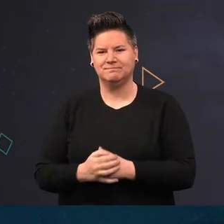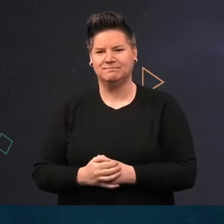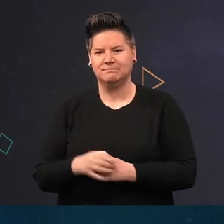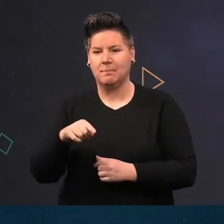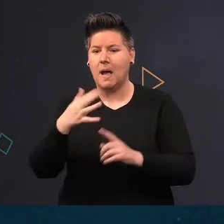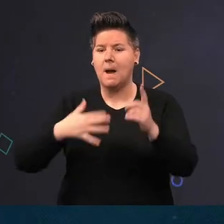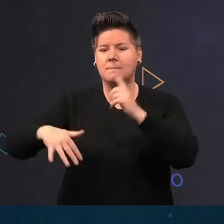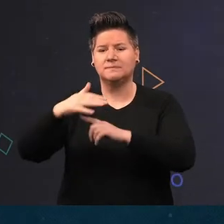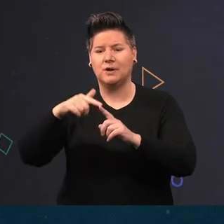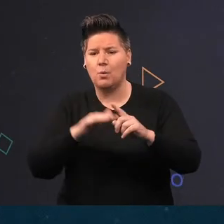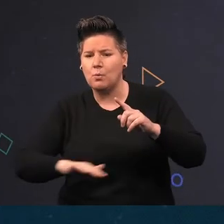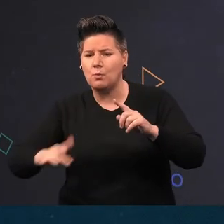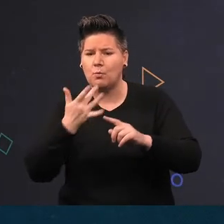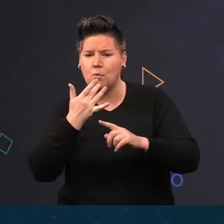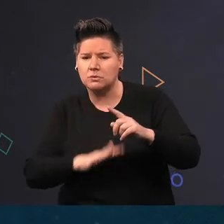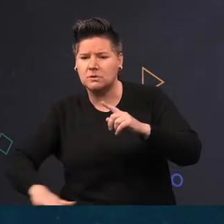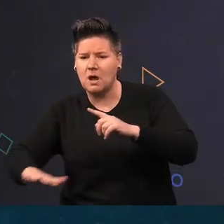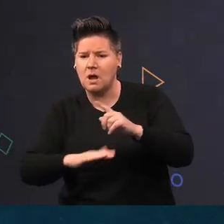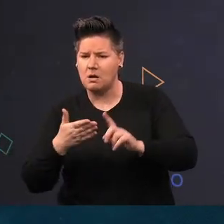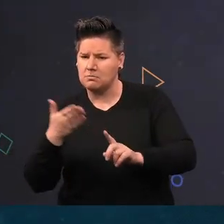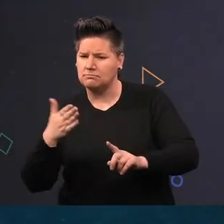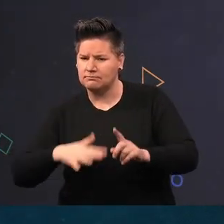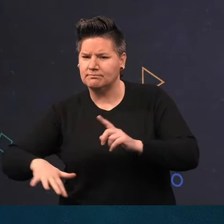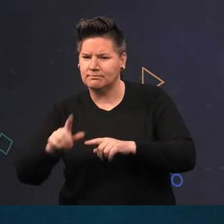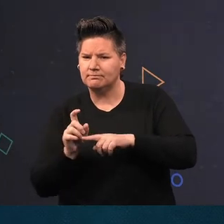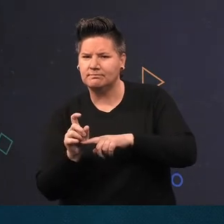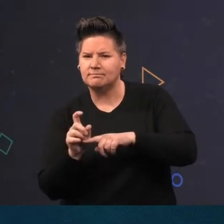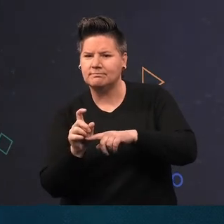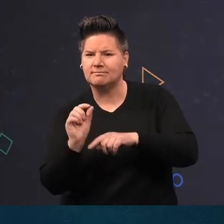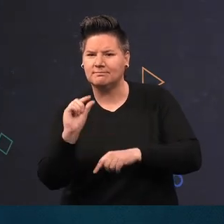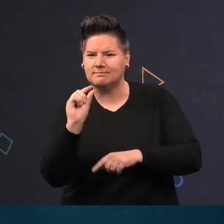and the surrounding water and have a recognized role in the mitigation of climate change.